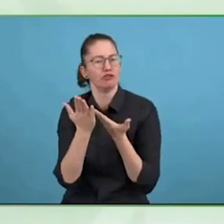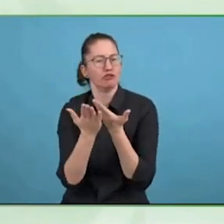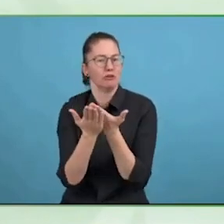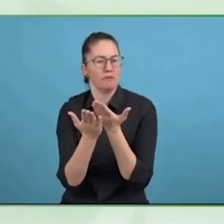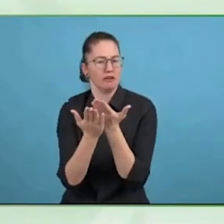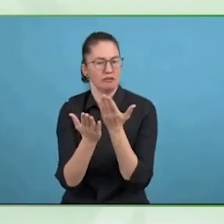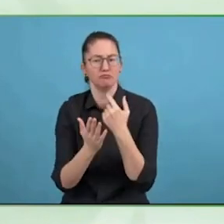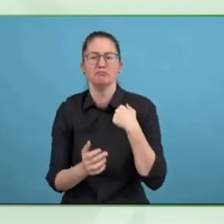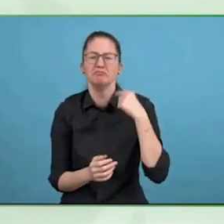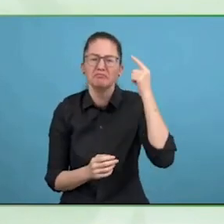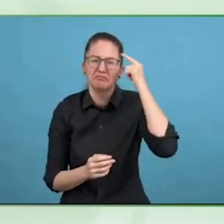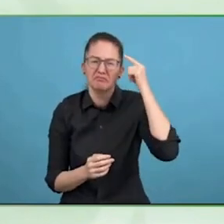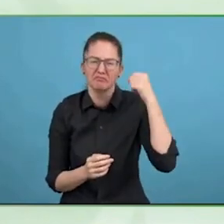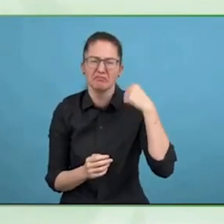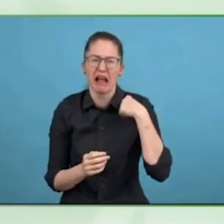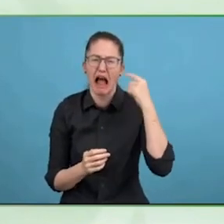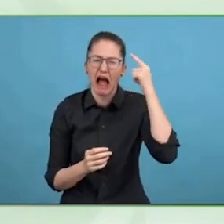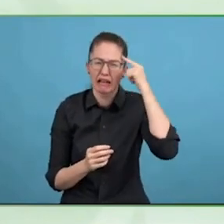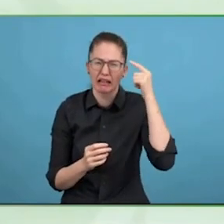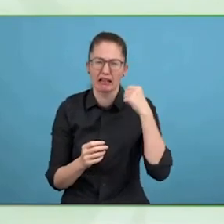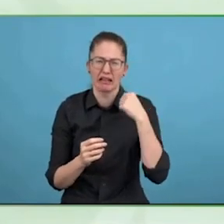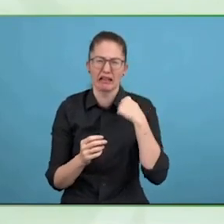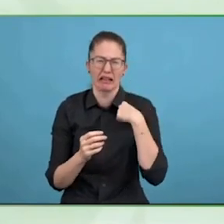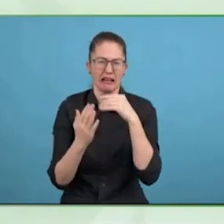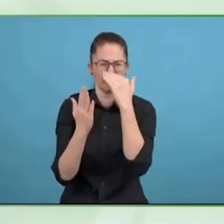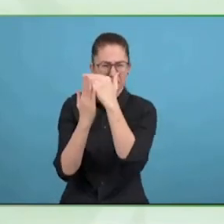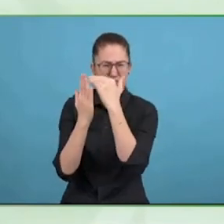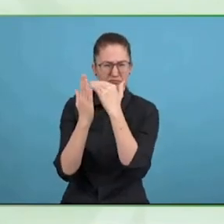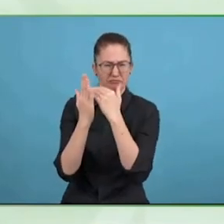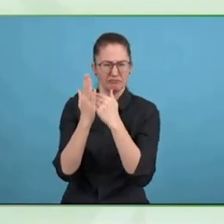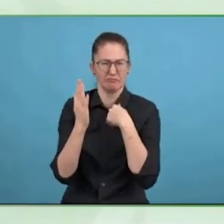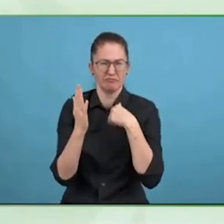contributors, and we discussed the recommendations across the globe